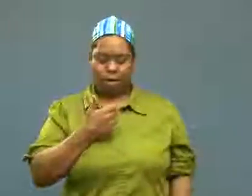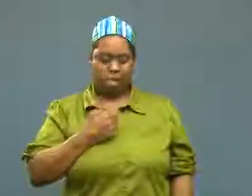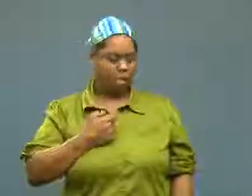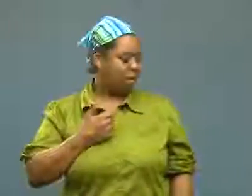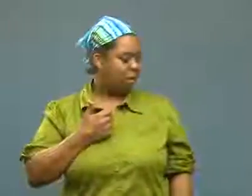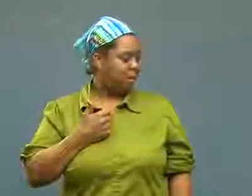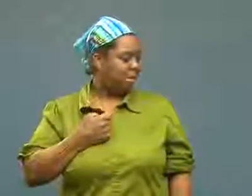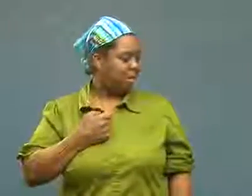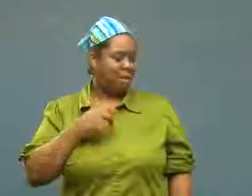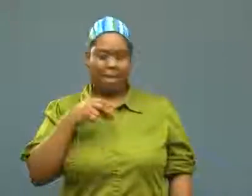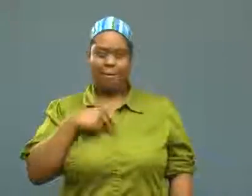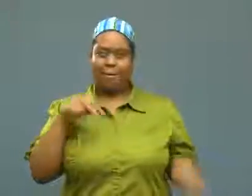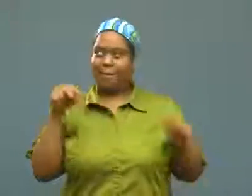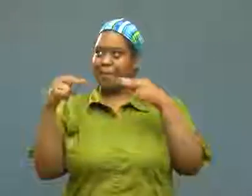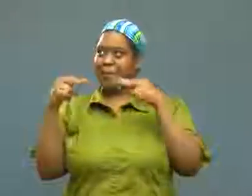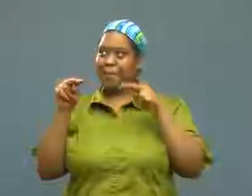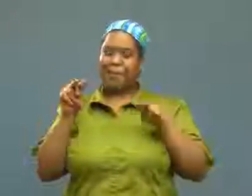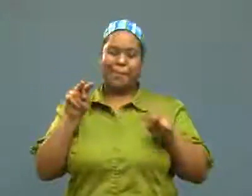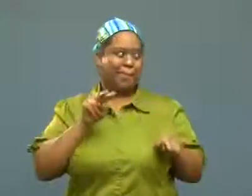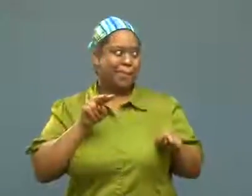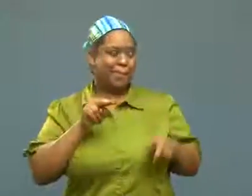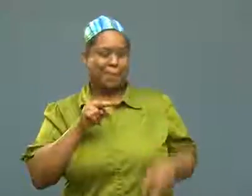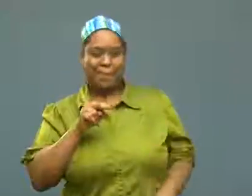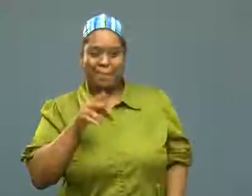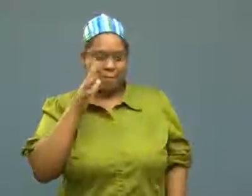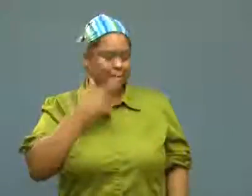We looked at each other.